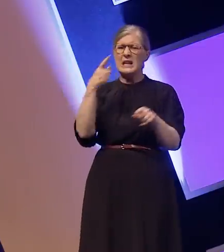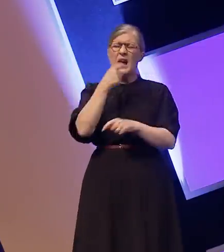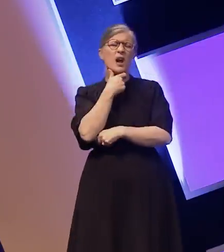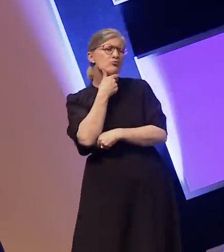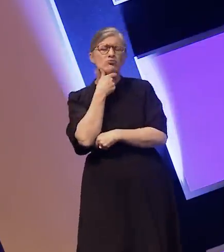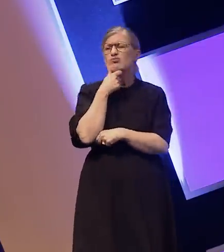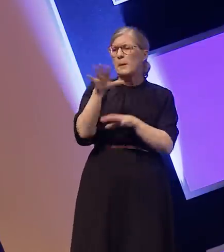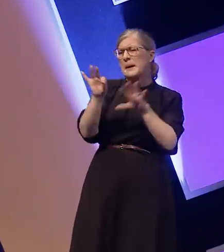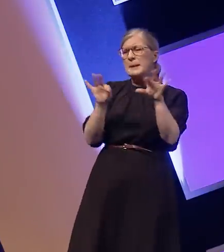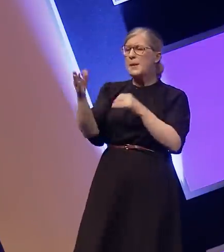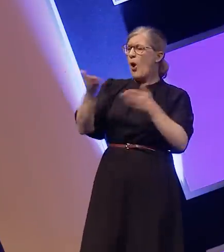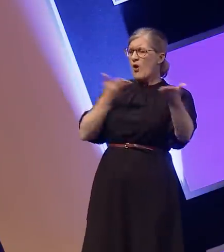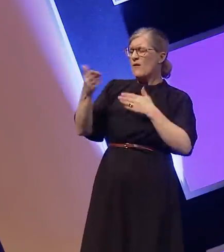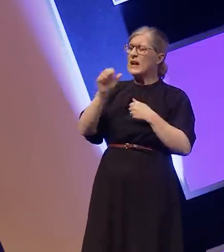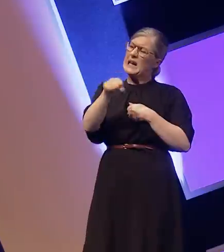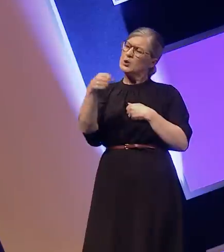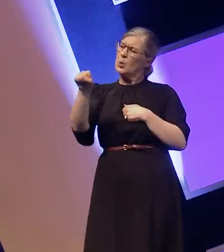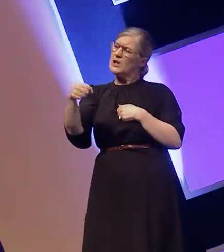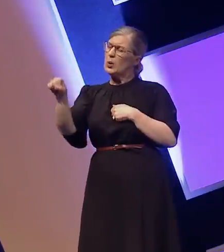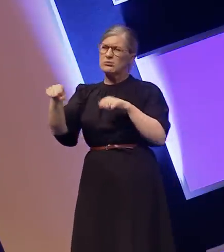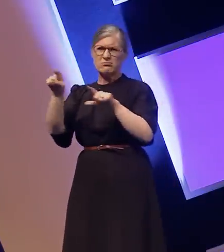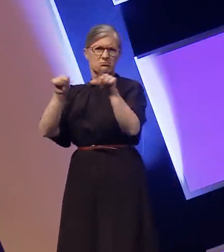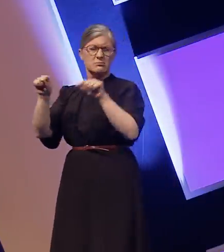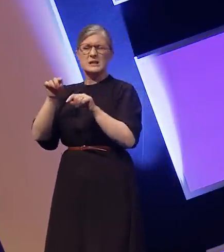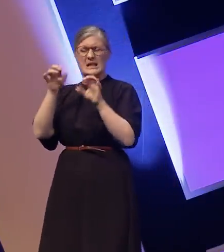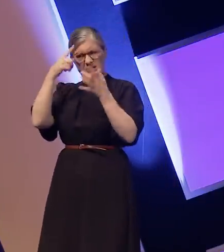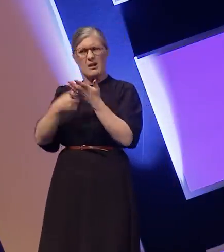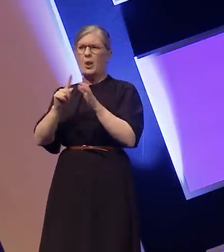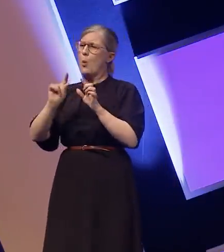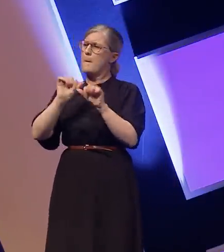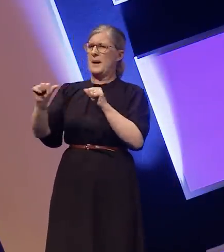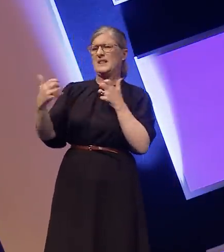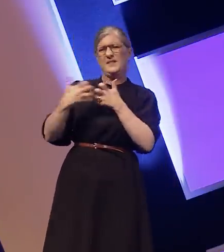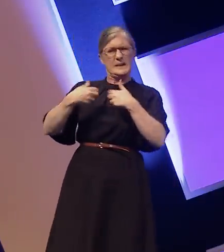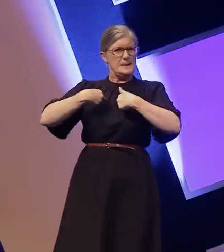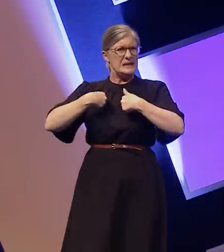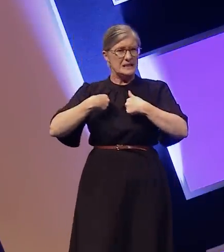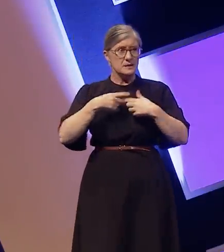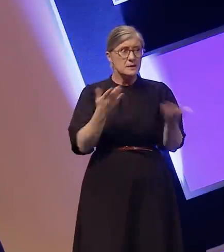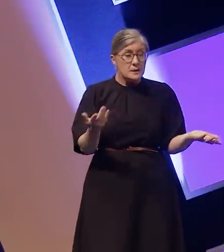that they are offered and to choose work and projects that are right for them. For me, saying